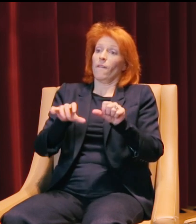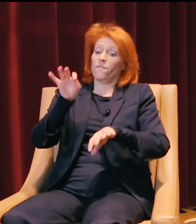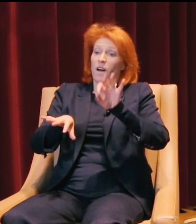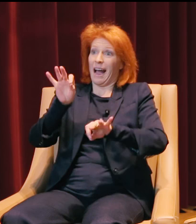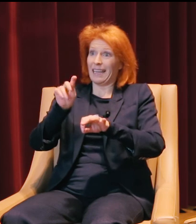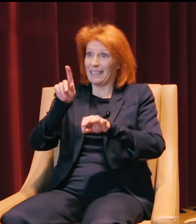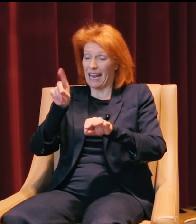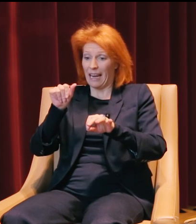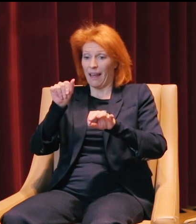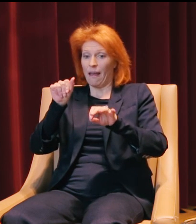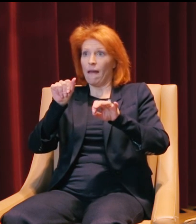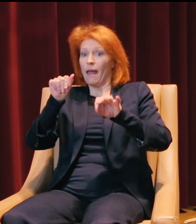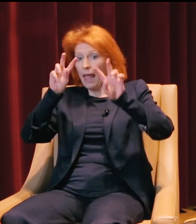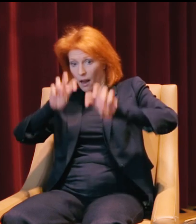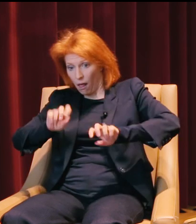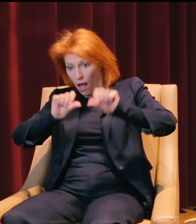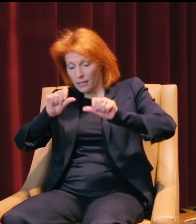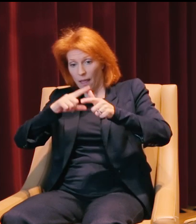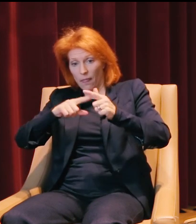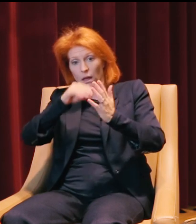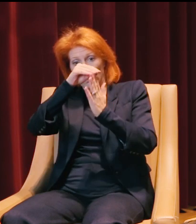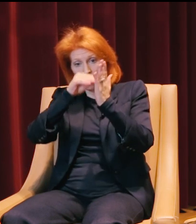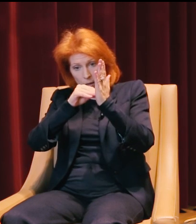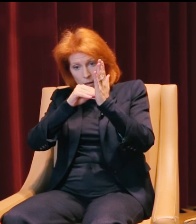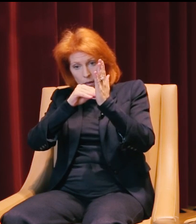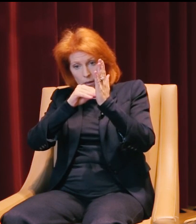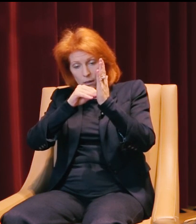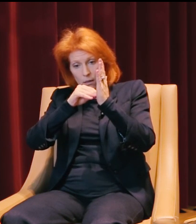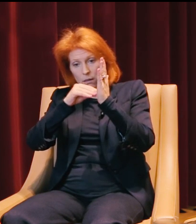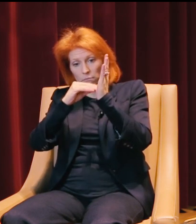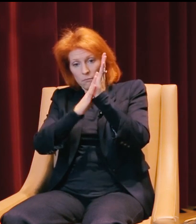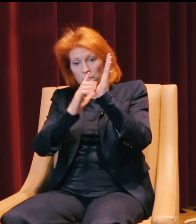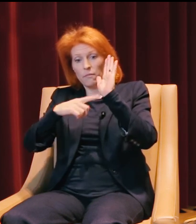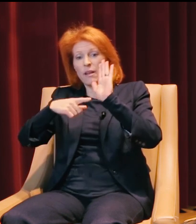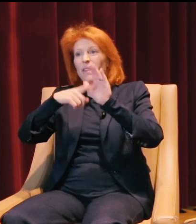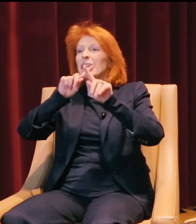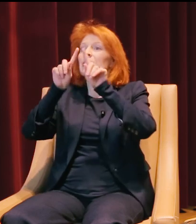analyze data, and then show people the different answers you come up with.